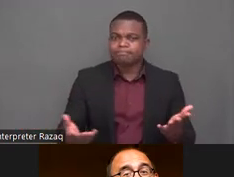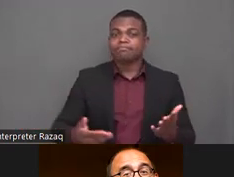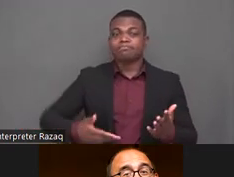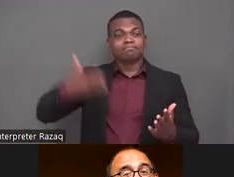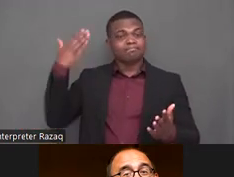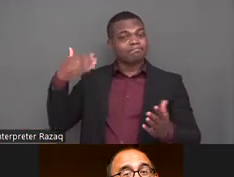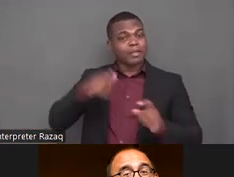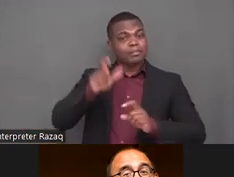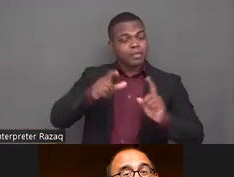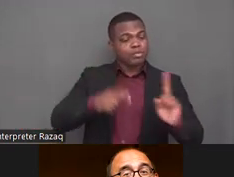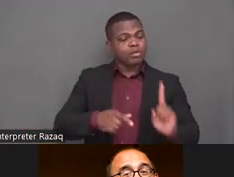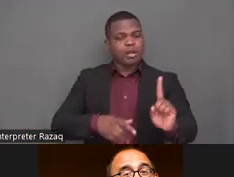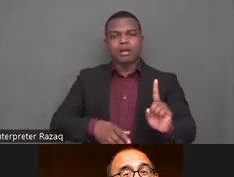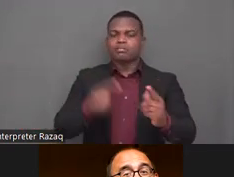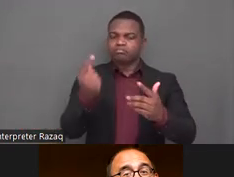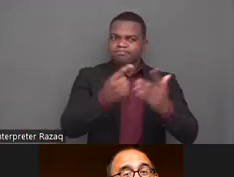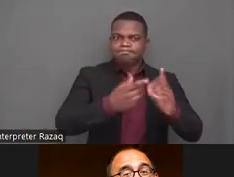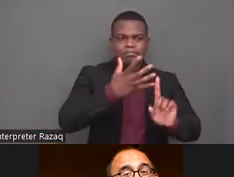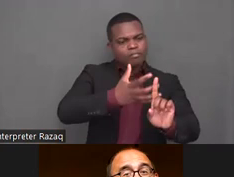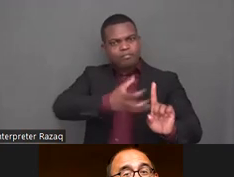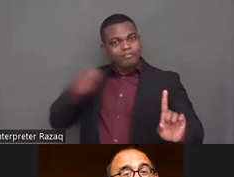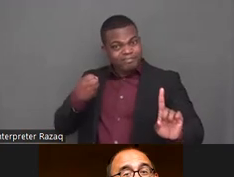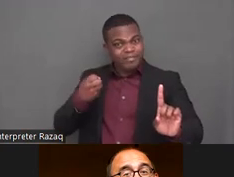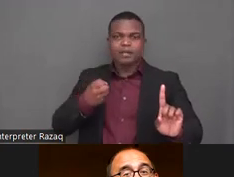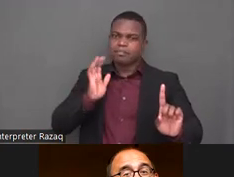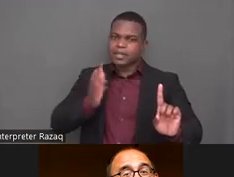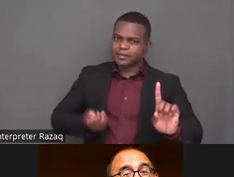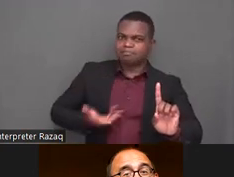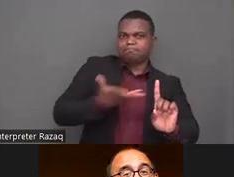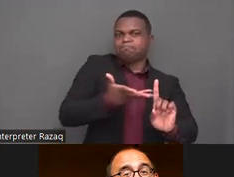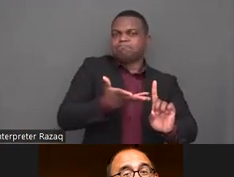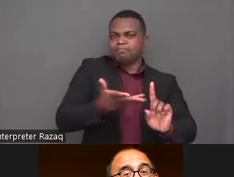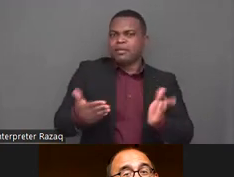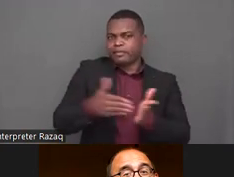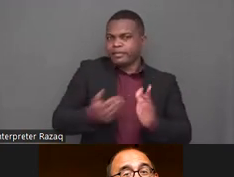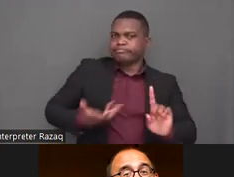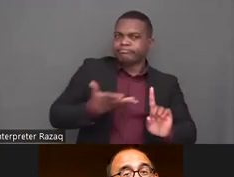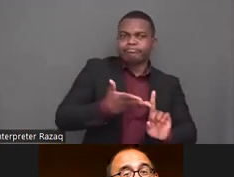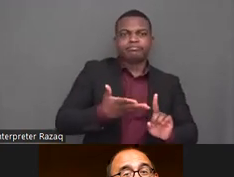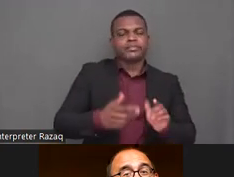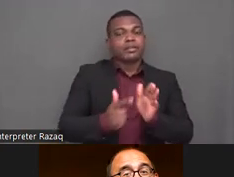rehabilitation means providing the legal and social services that people need to establish